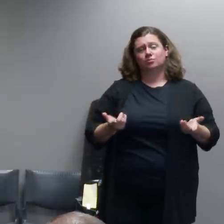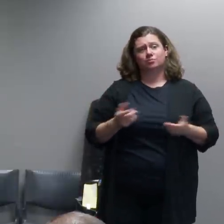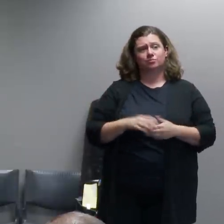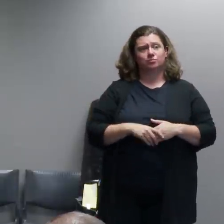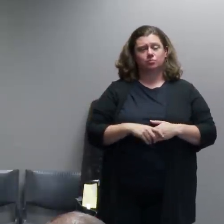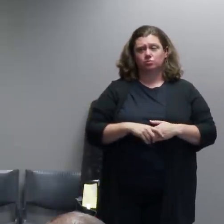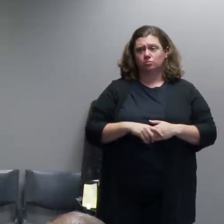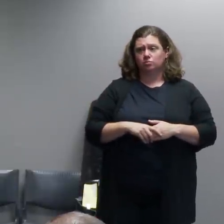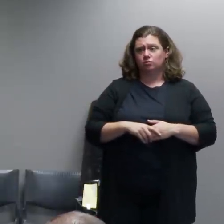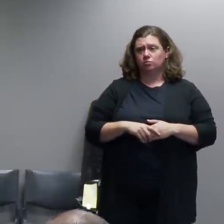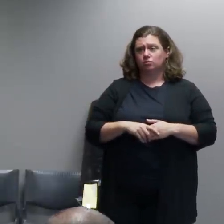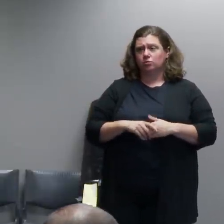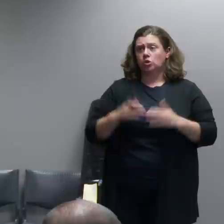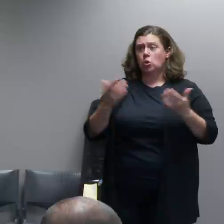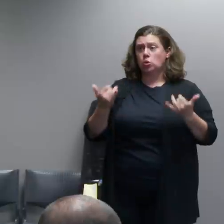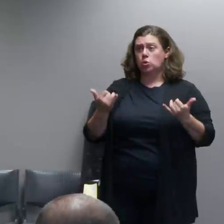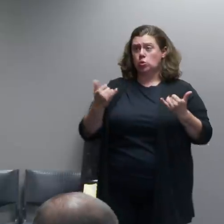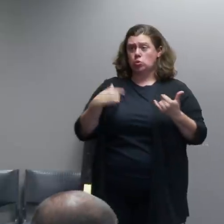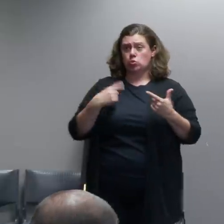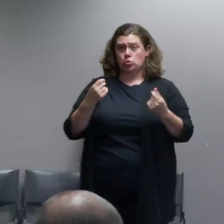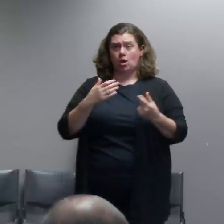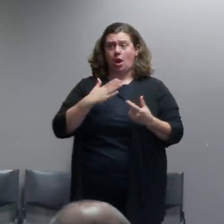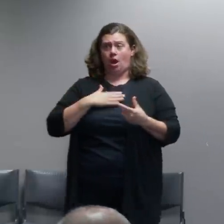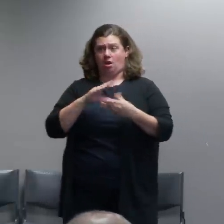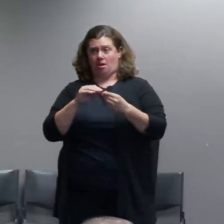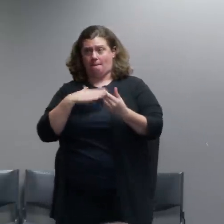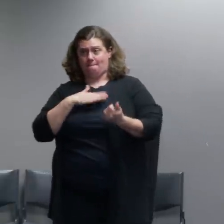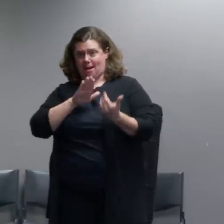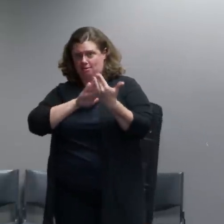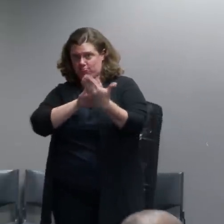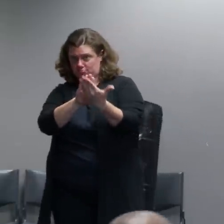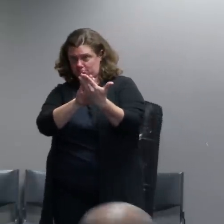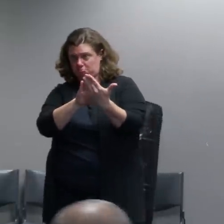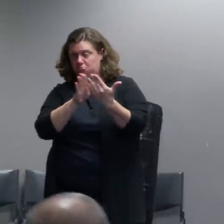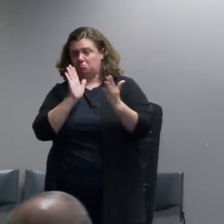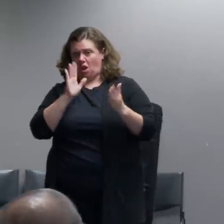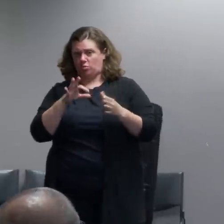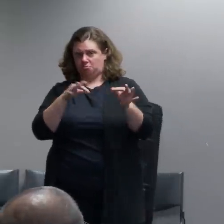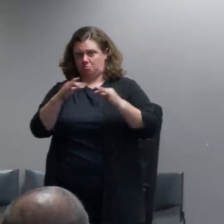some of our tactics. Obviously I don't want to give people